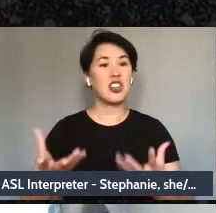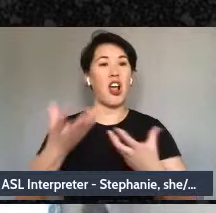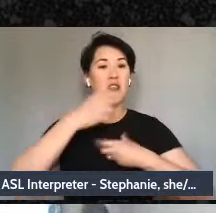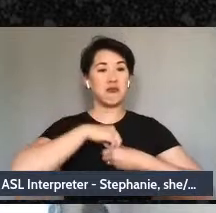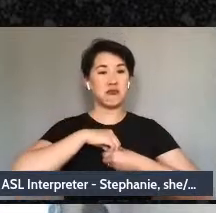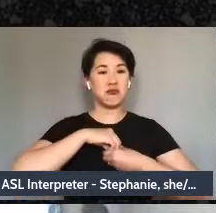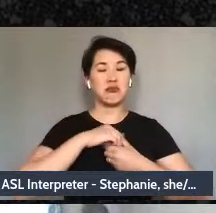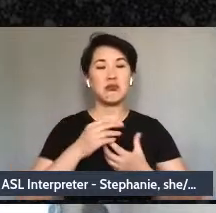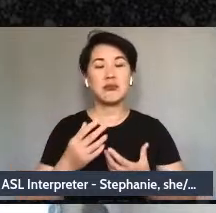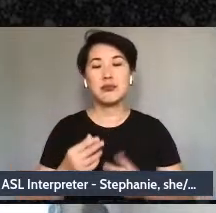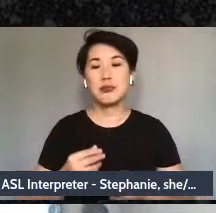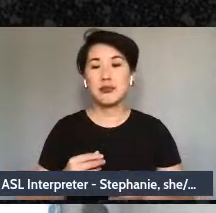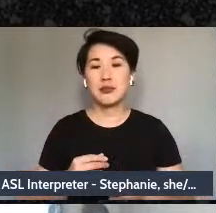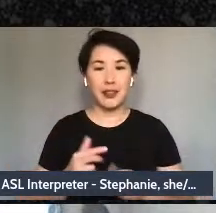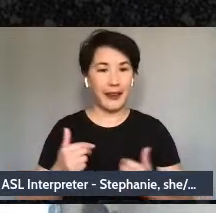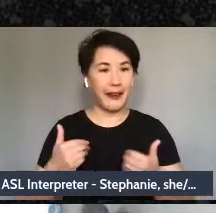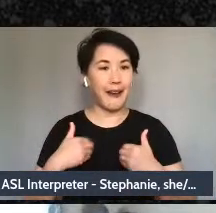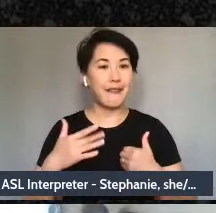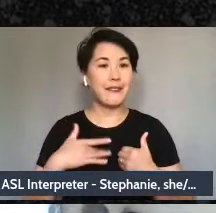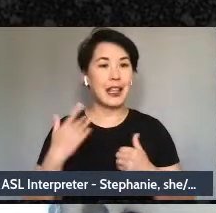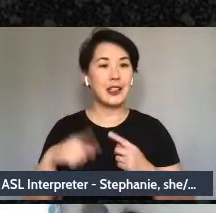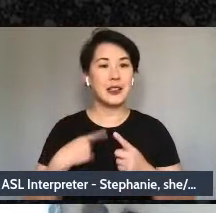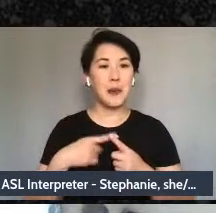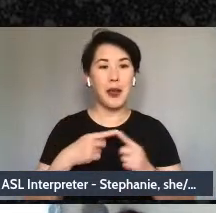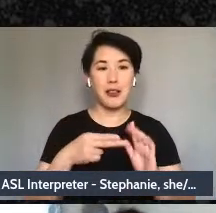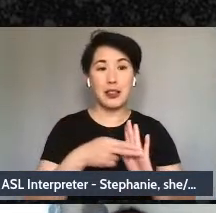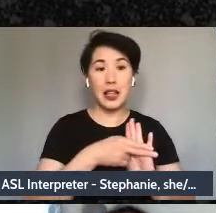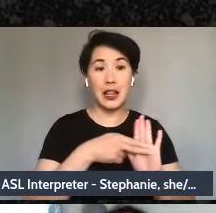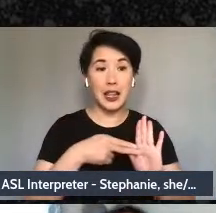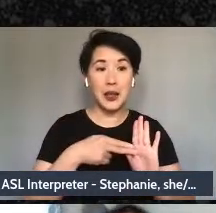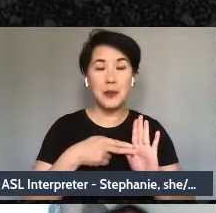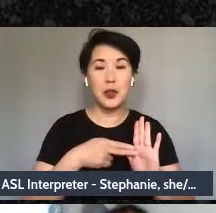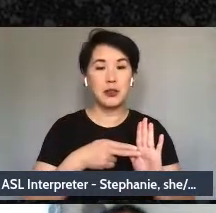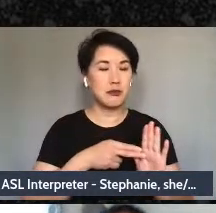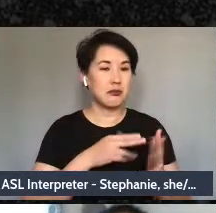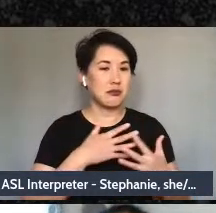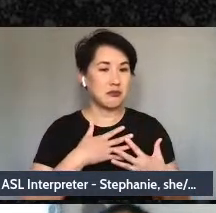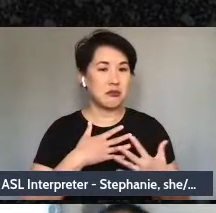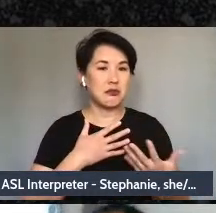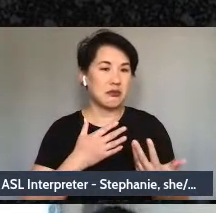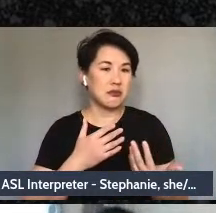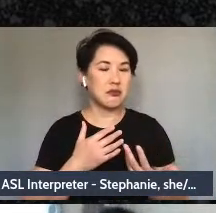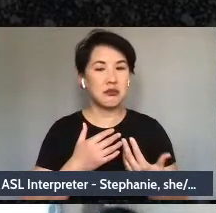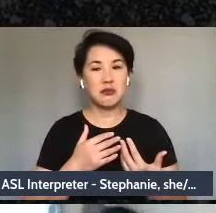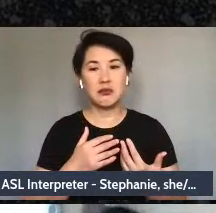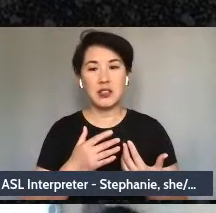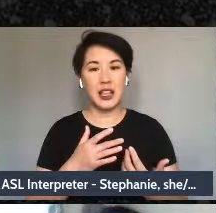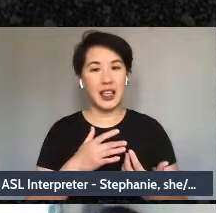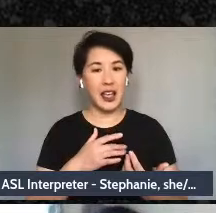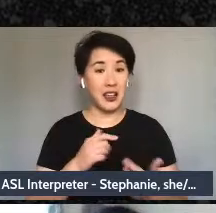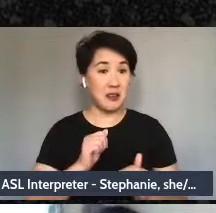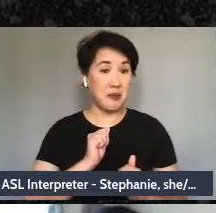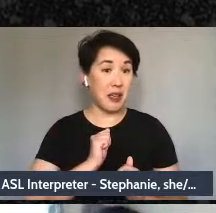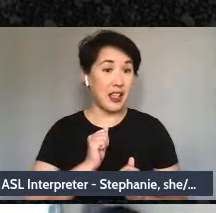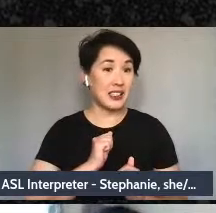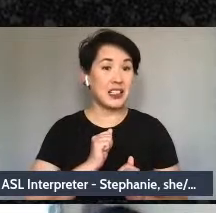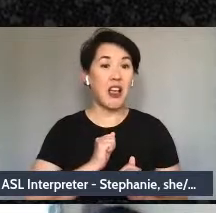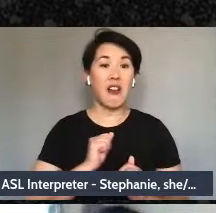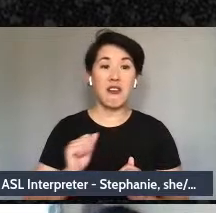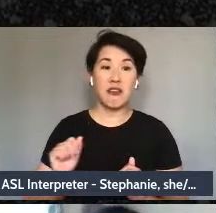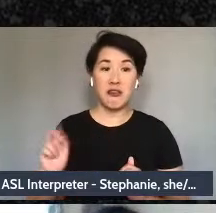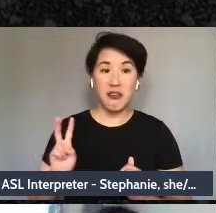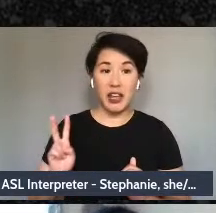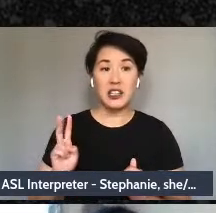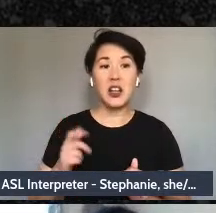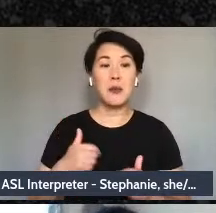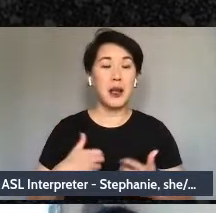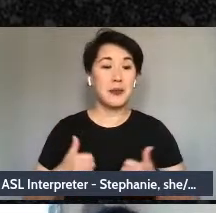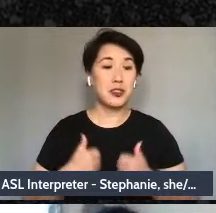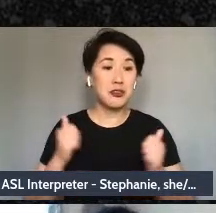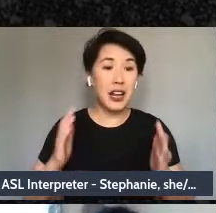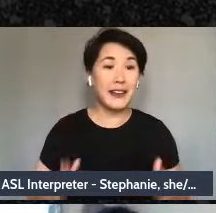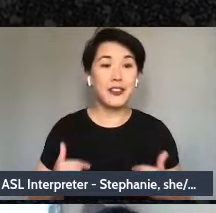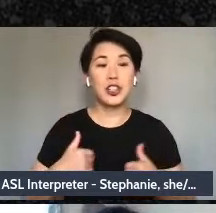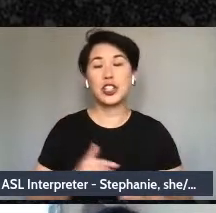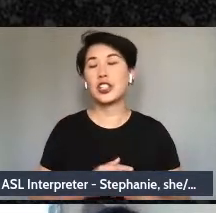feelings around the labels personallu, a victim and survivor for some folks for someone